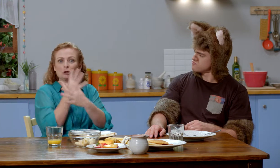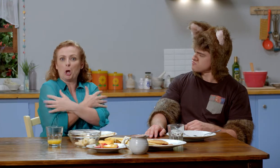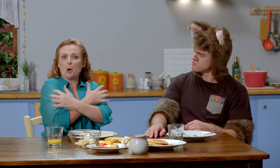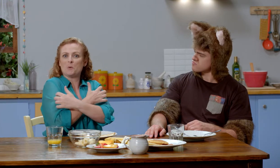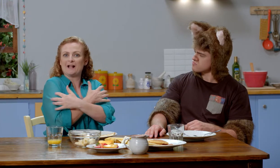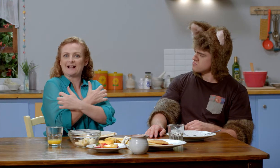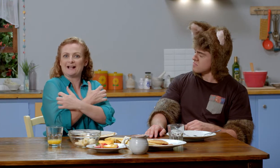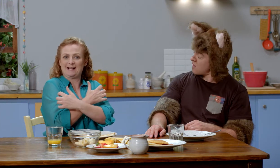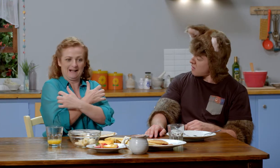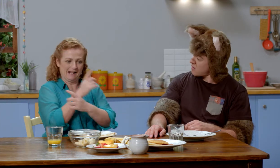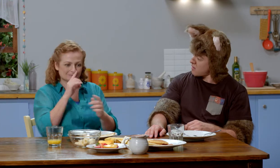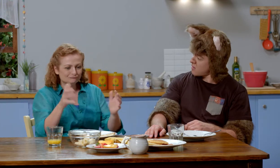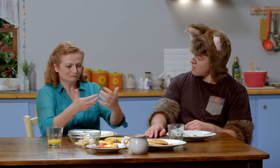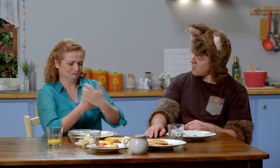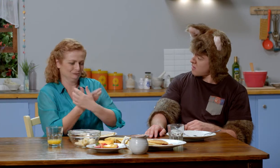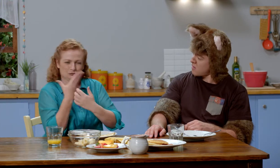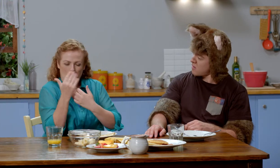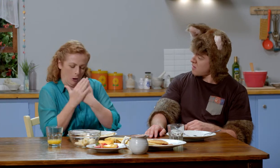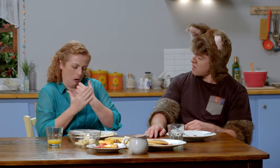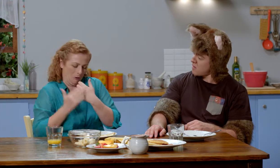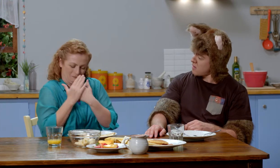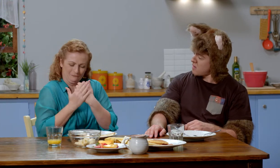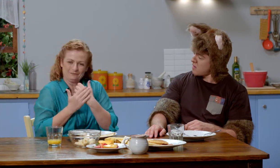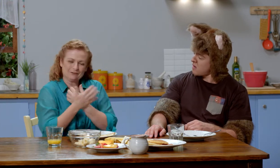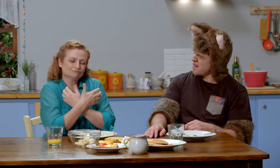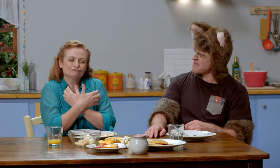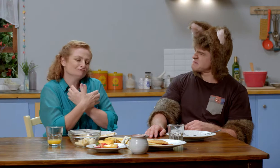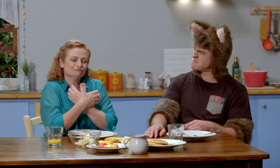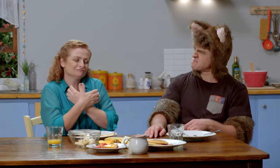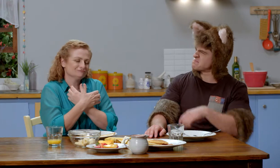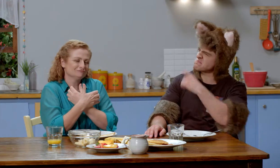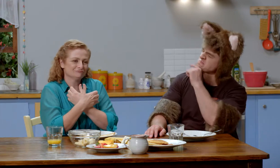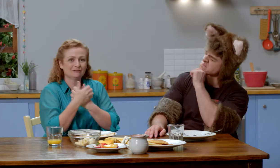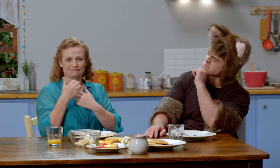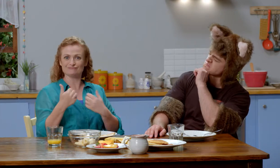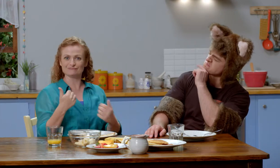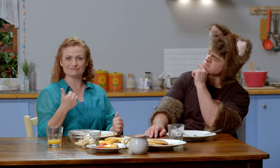like a koala perhaps. Something that’s soft and cuddly that you can cuddle.